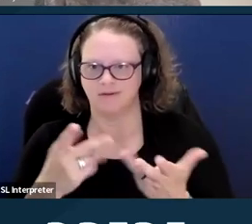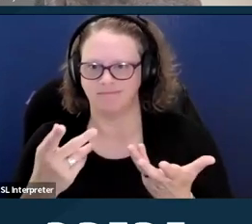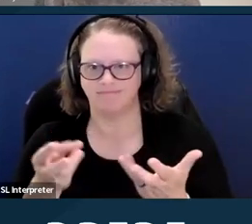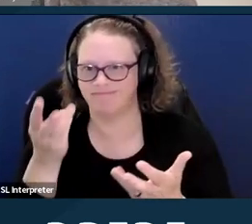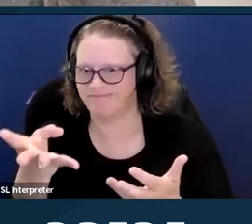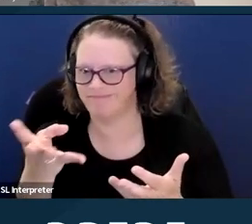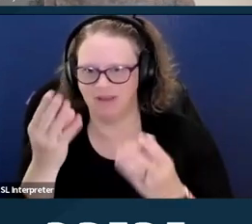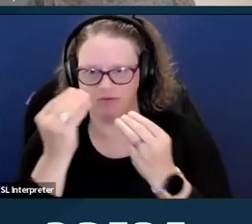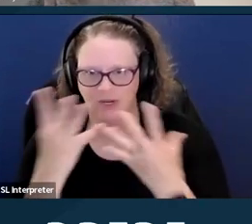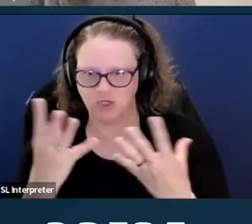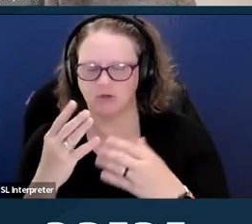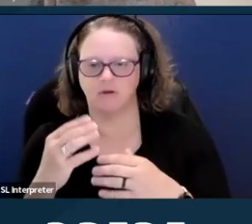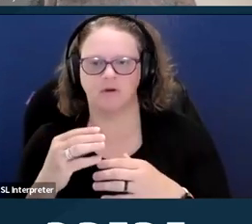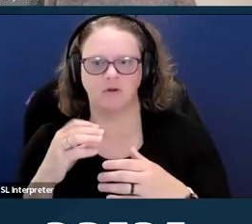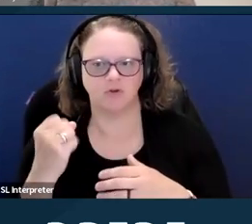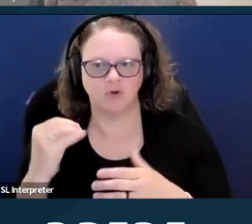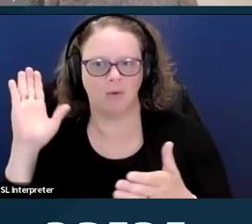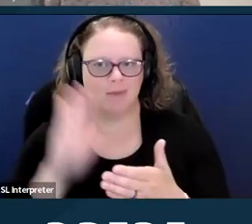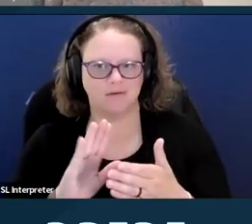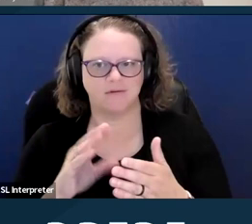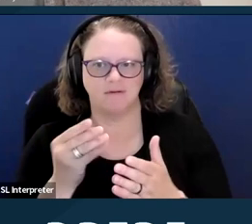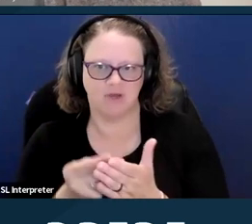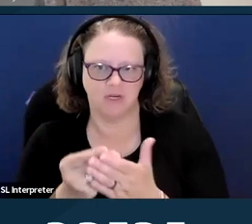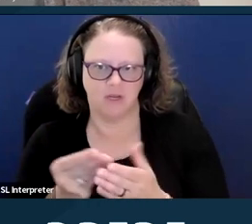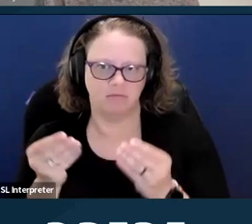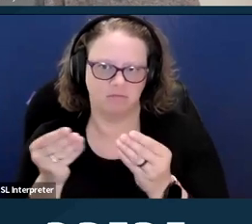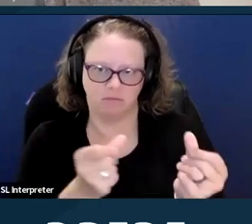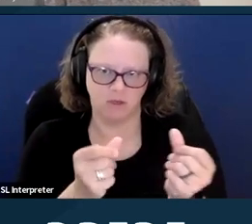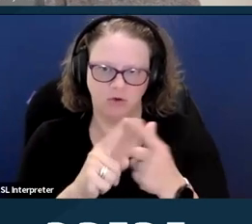to help overcome those barriers or help address those barriers.